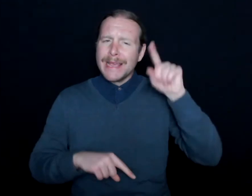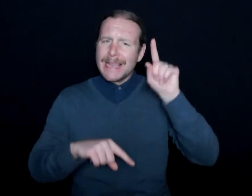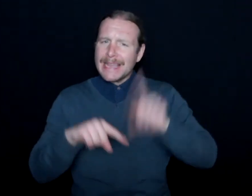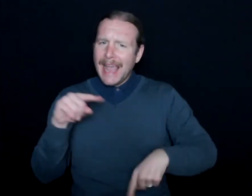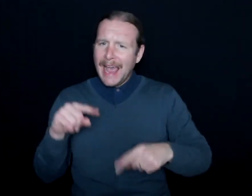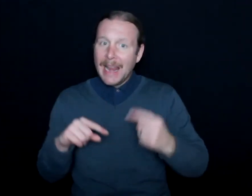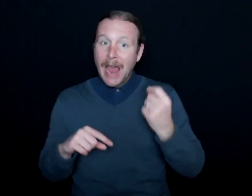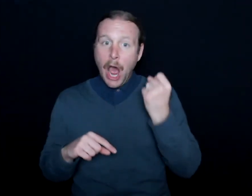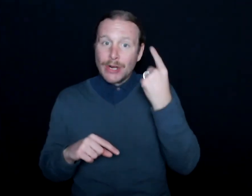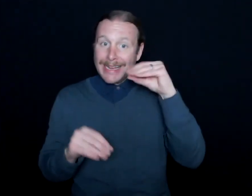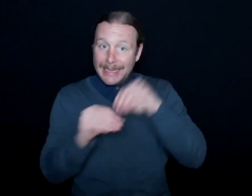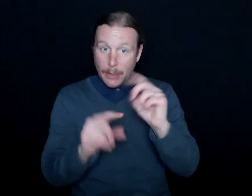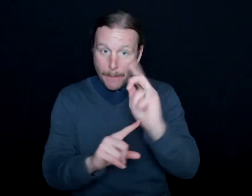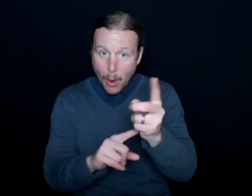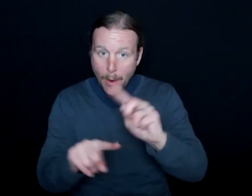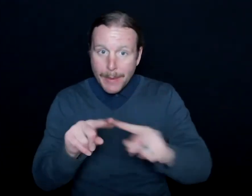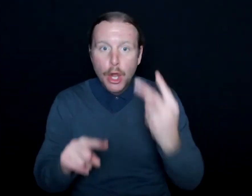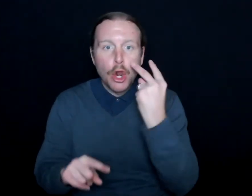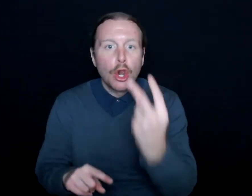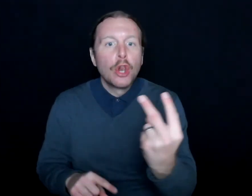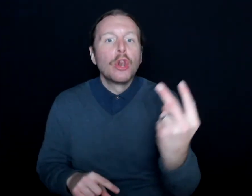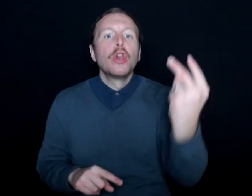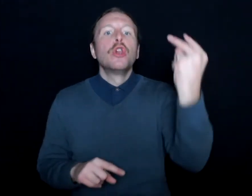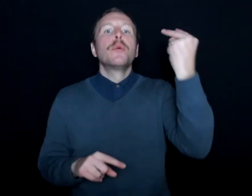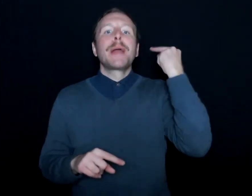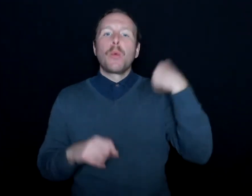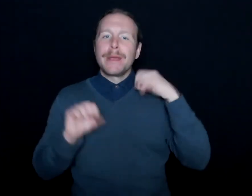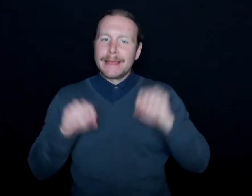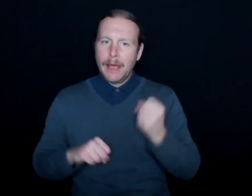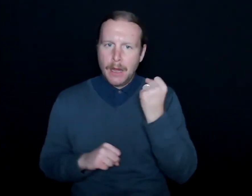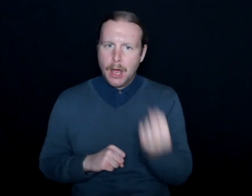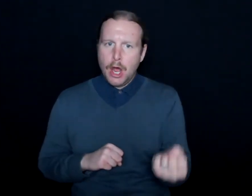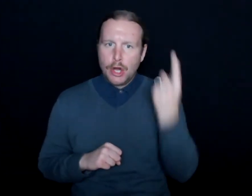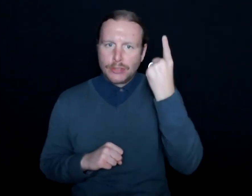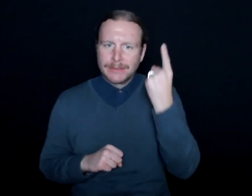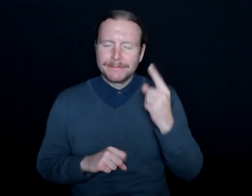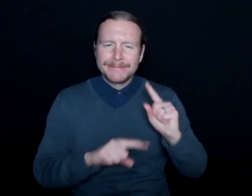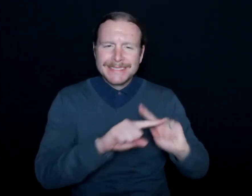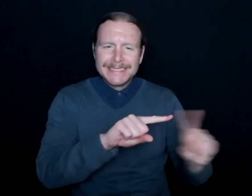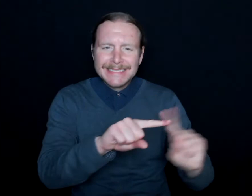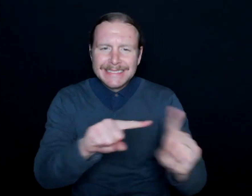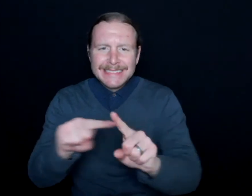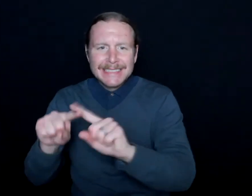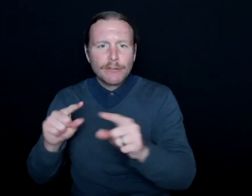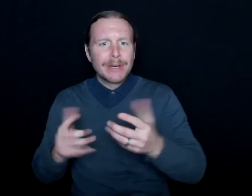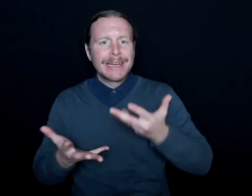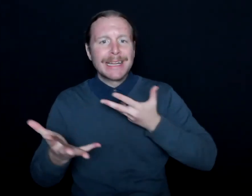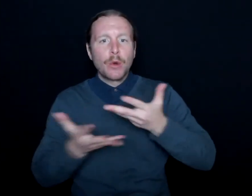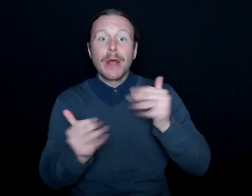but we can understand when we look back. And all these sorts of interactions that I had with my father--